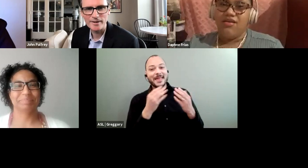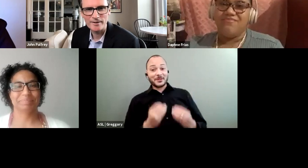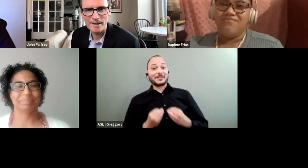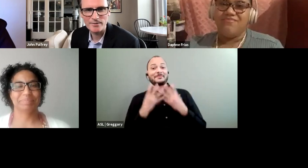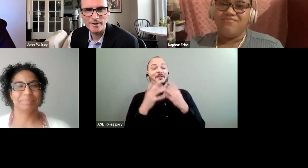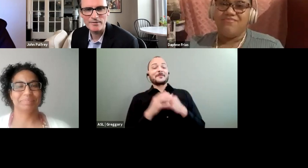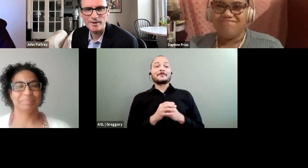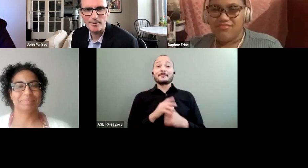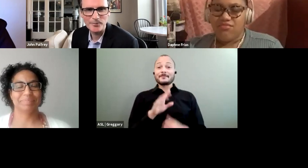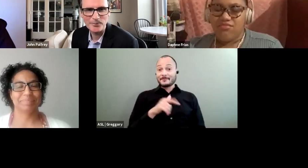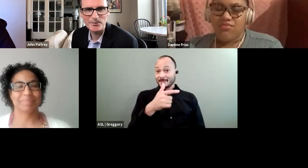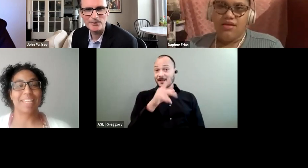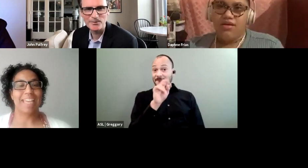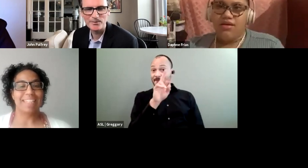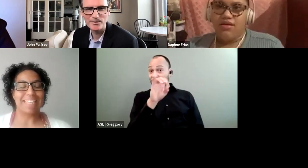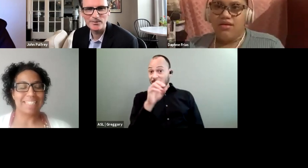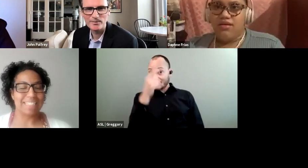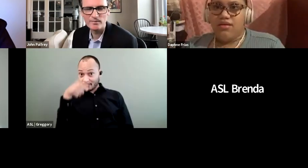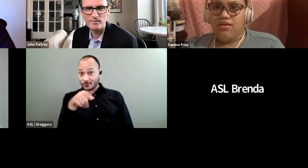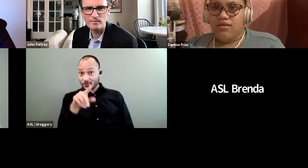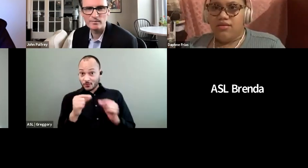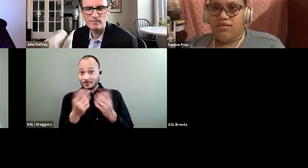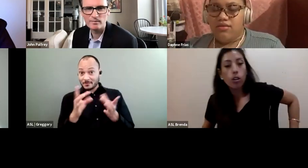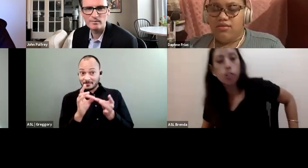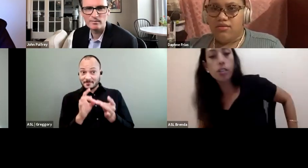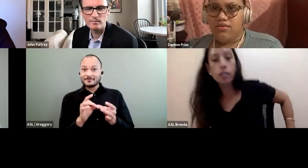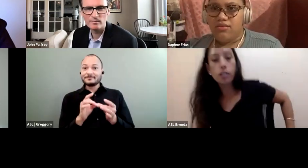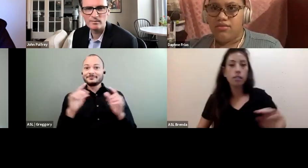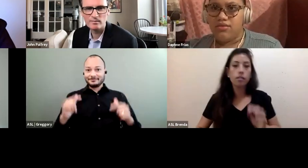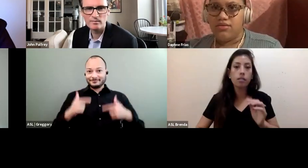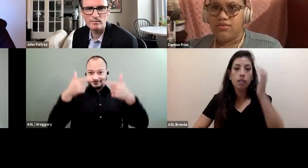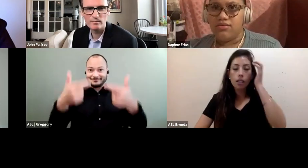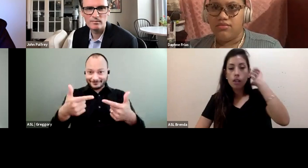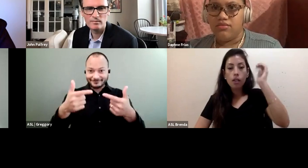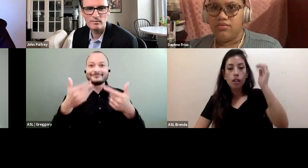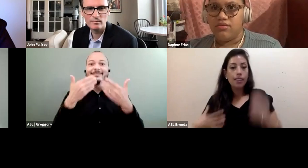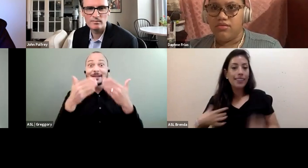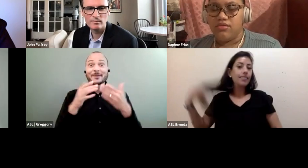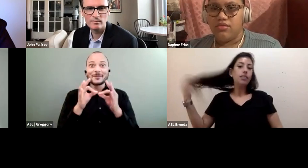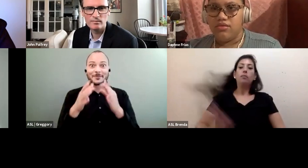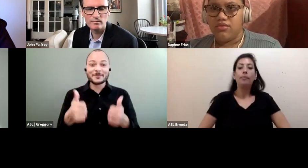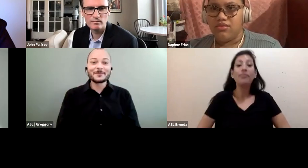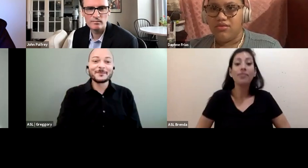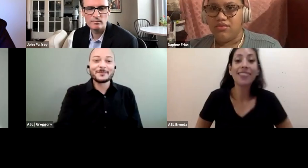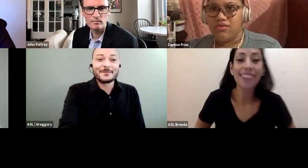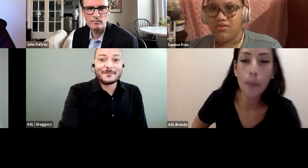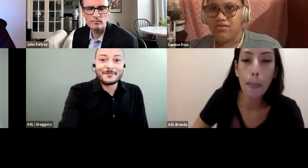Valerie, your last words for the group. Yes, this is Valerie. And I'll try to make this so it answers a couple of the questions,